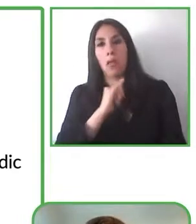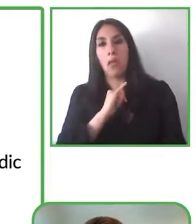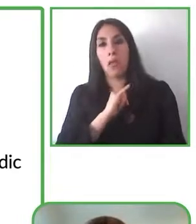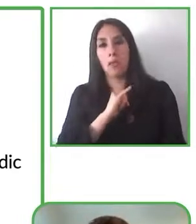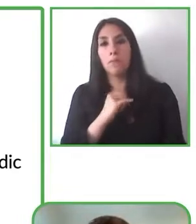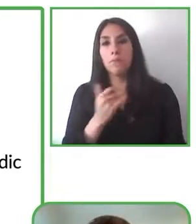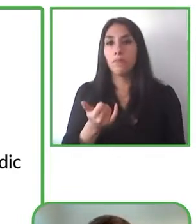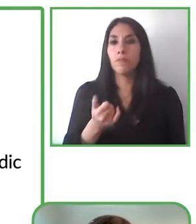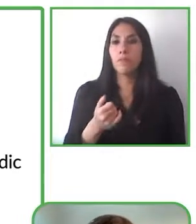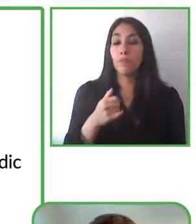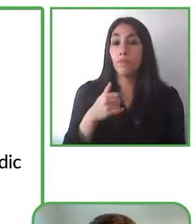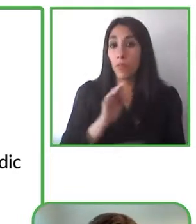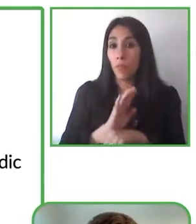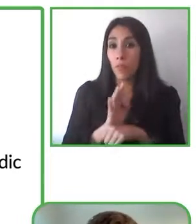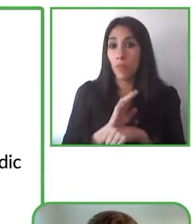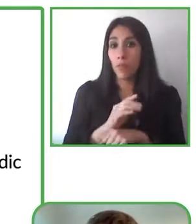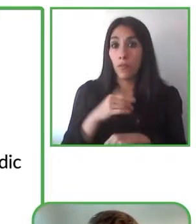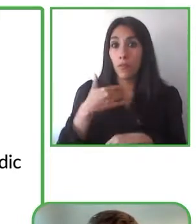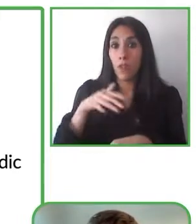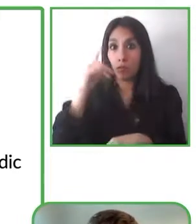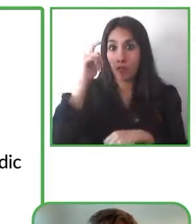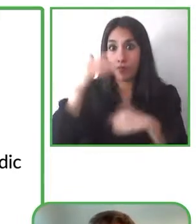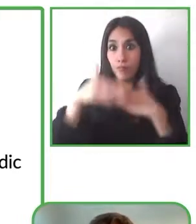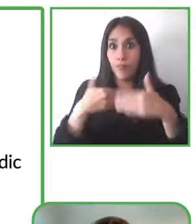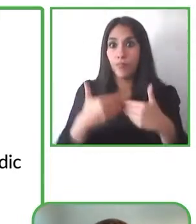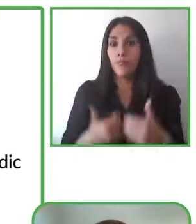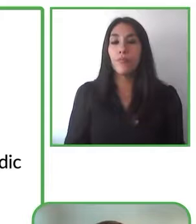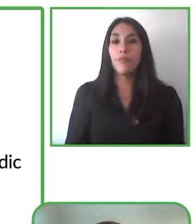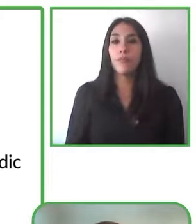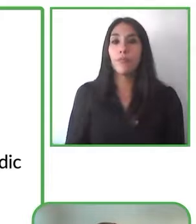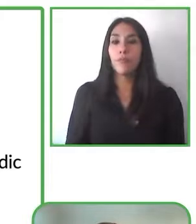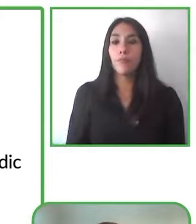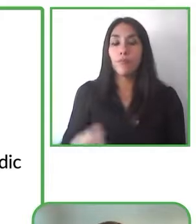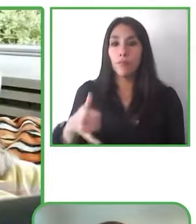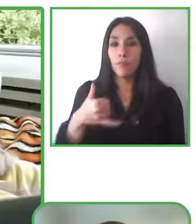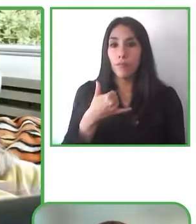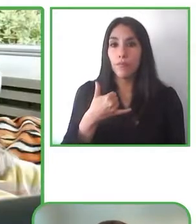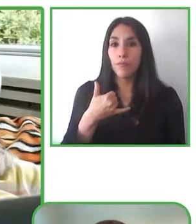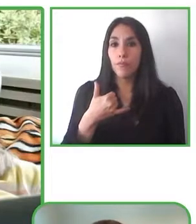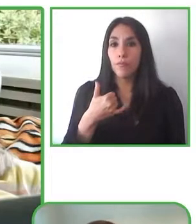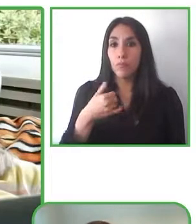to do anything else than just scan this QR code and then.